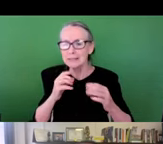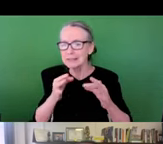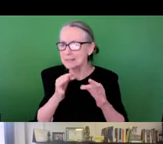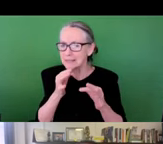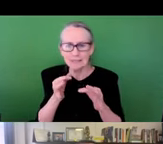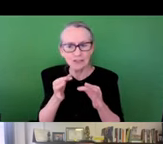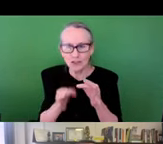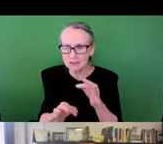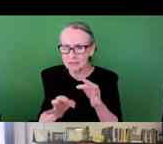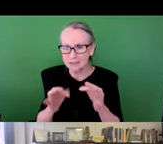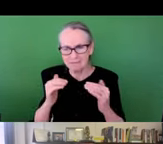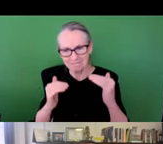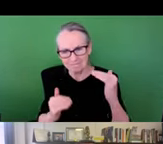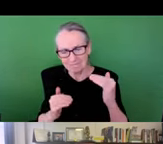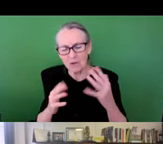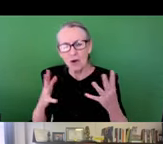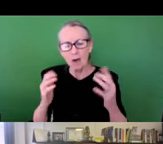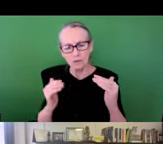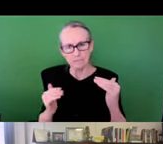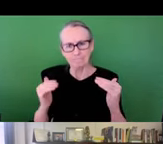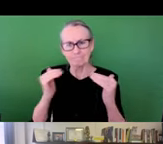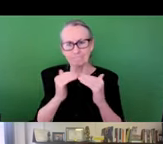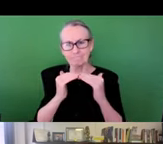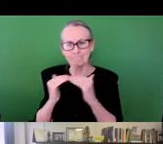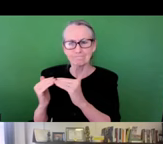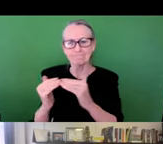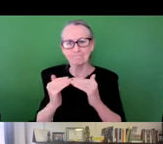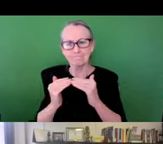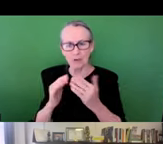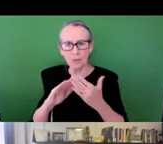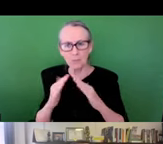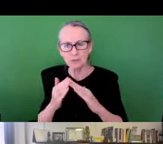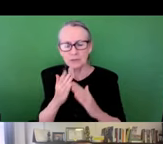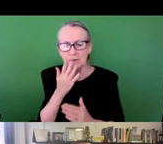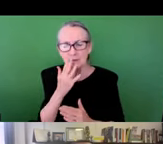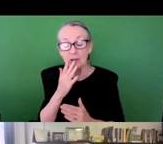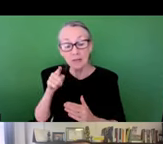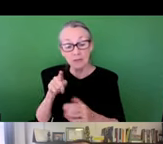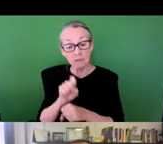stormwater infrastructure resilience and justice, moving from unequal protection toward leveling the landscape in communities of color